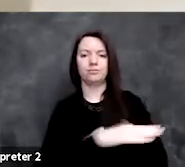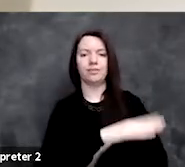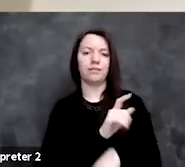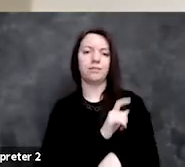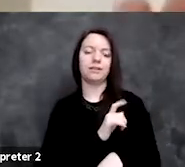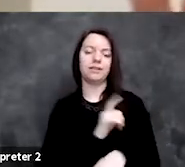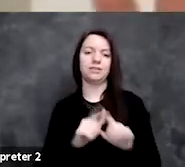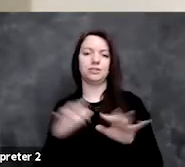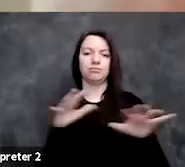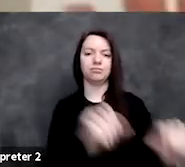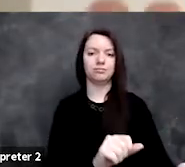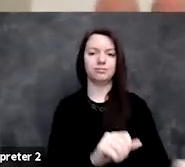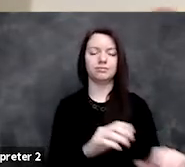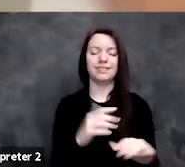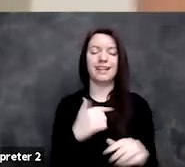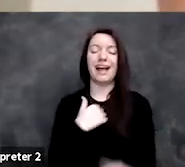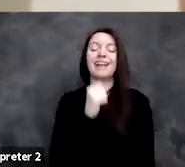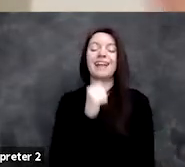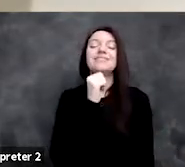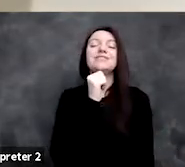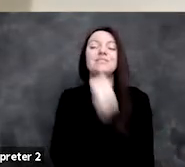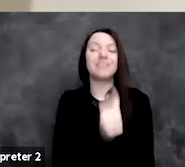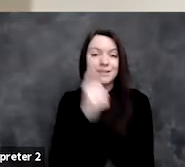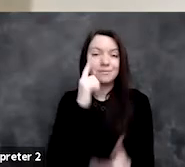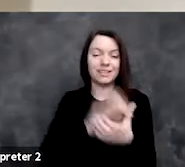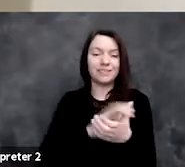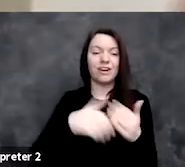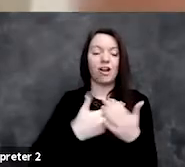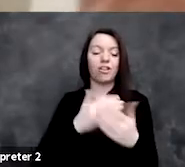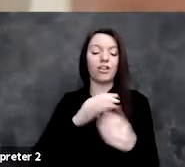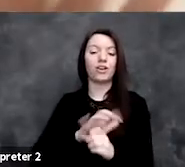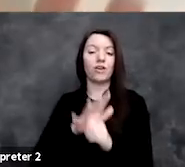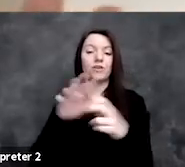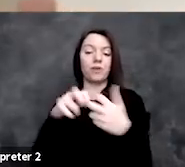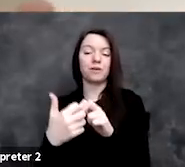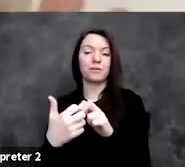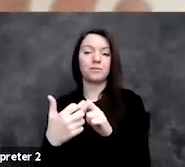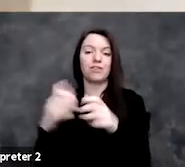So I don't think that all these COVID problems are machine learning problems,